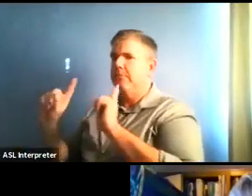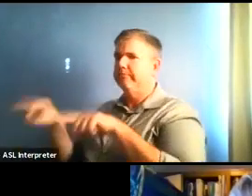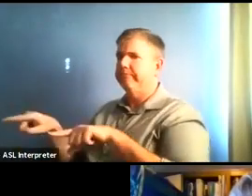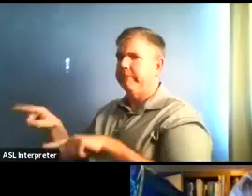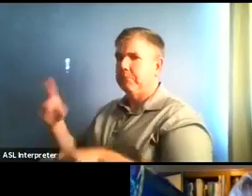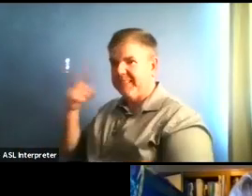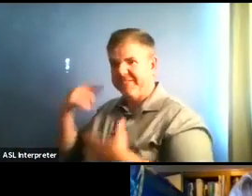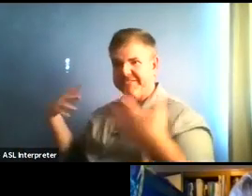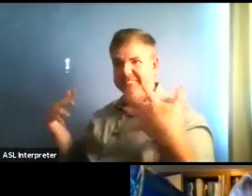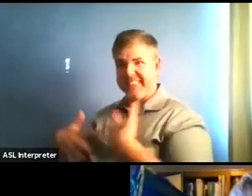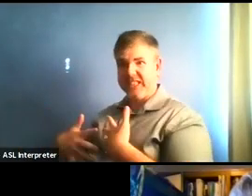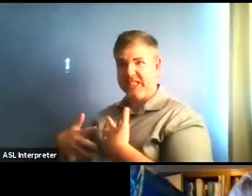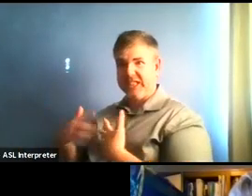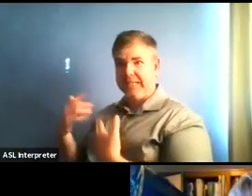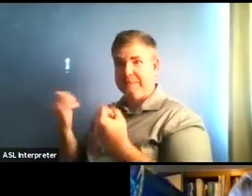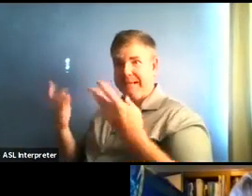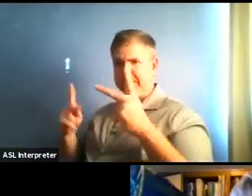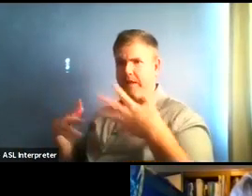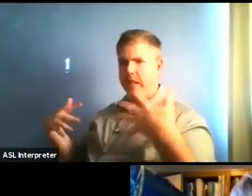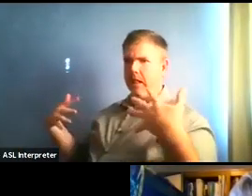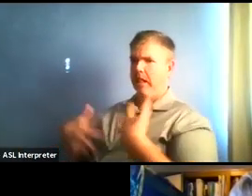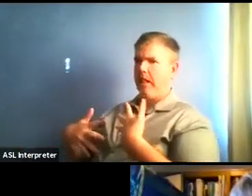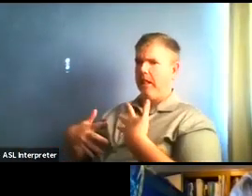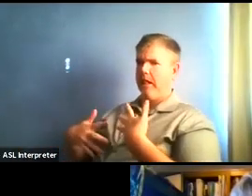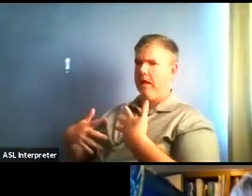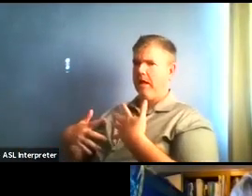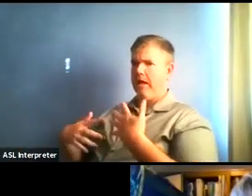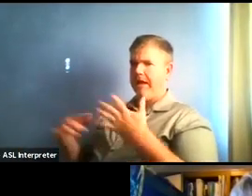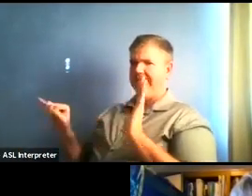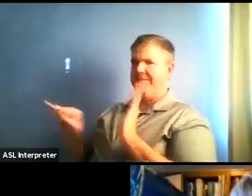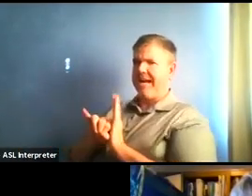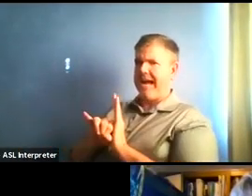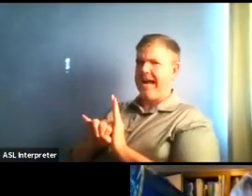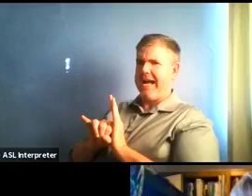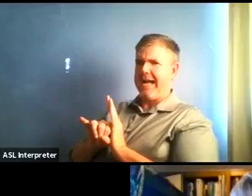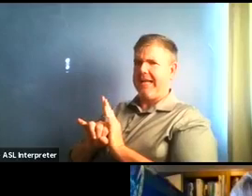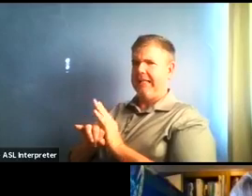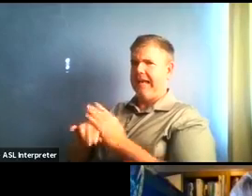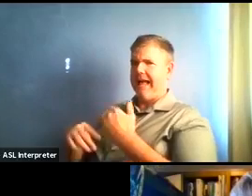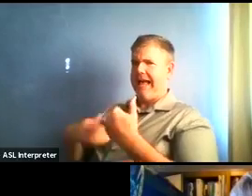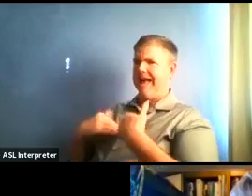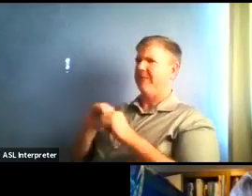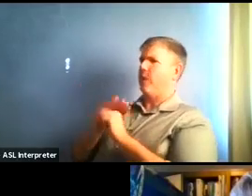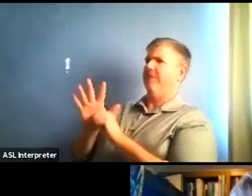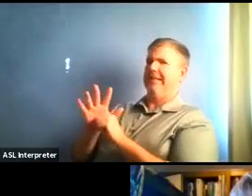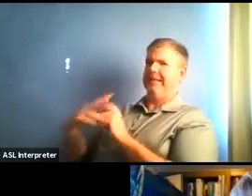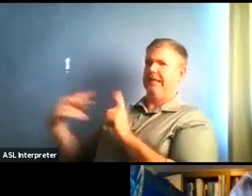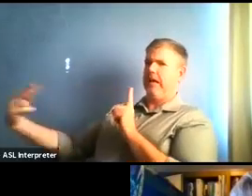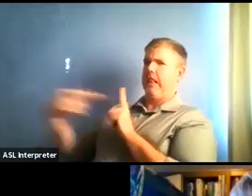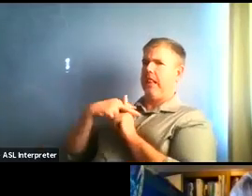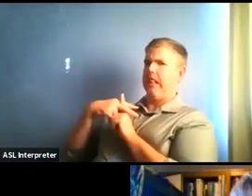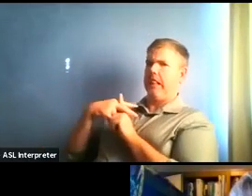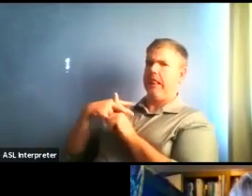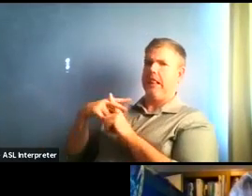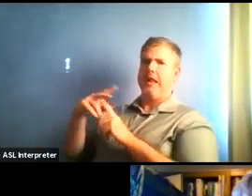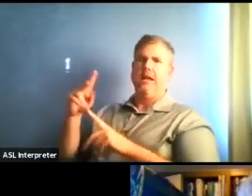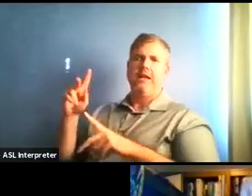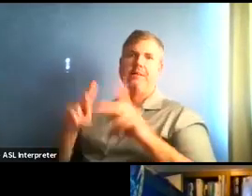So I think a lot of people refuse to answer those questions. That would be helpful to get that information. But that's probably what's driving these